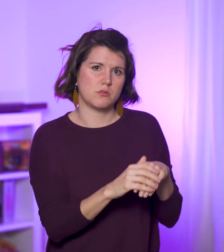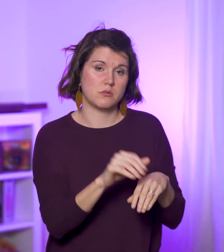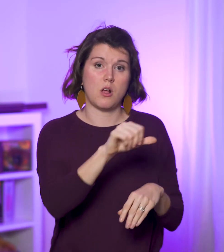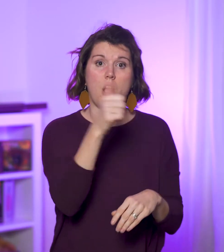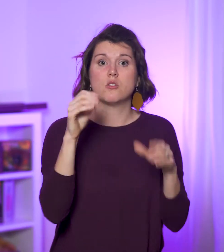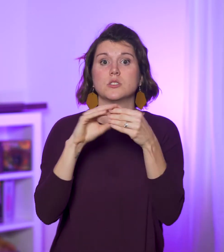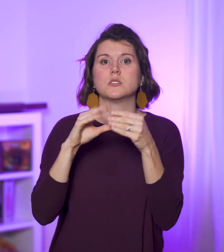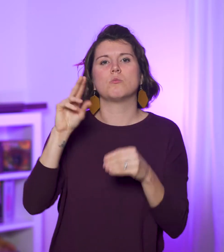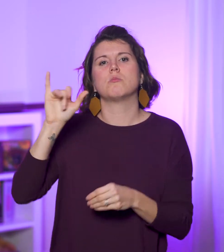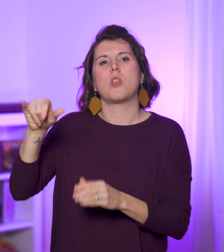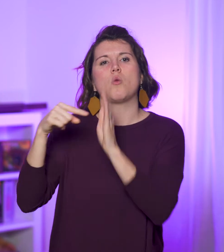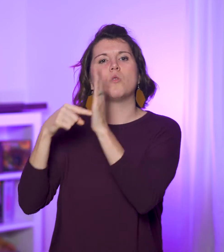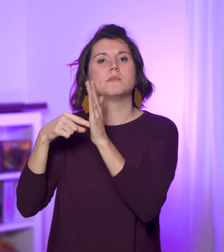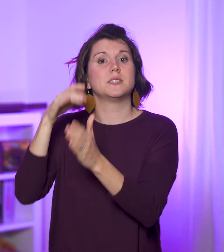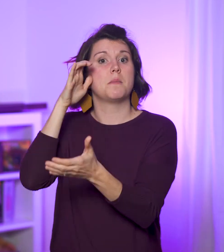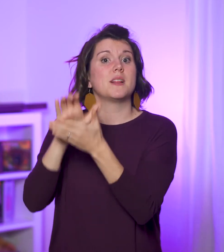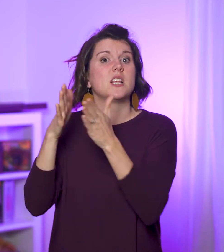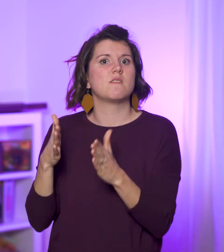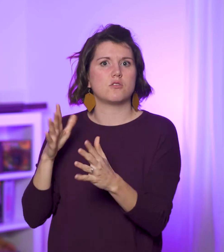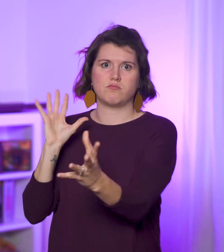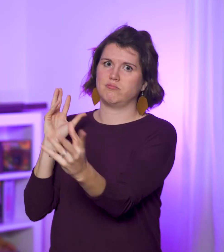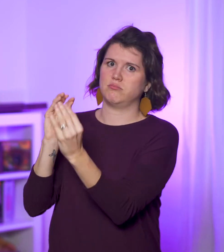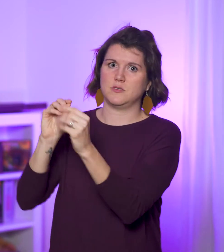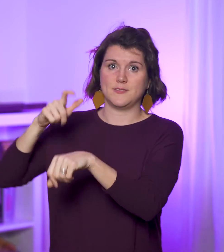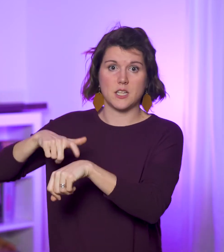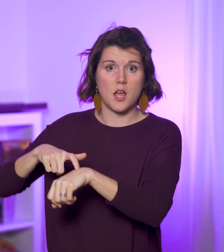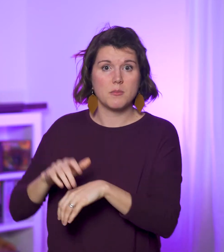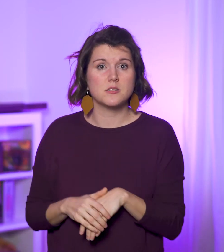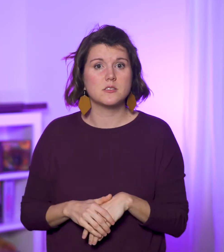and others say it represents all believers from all time.